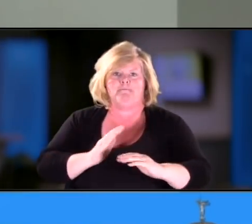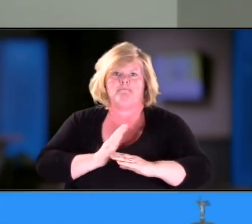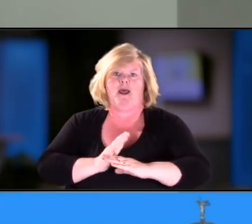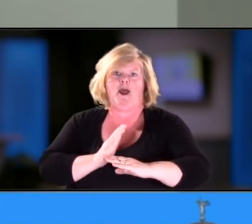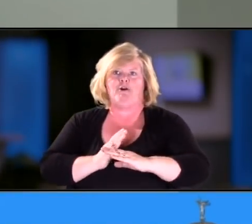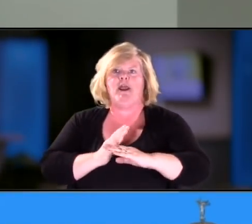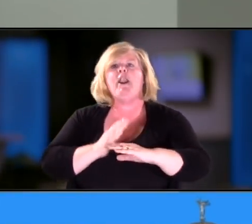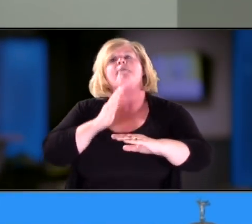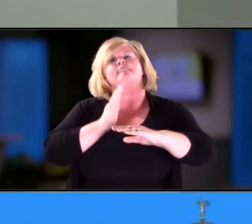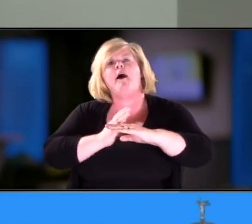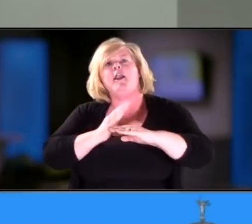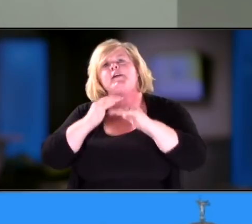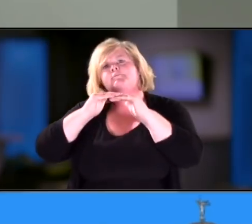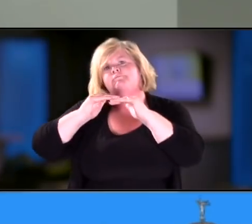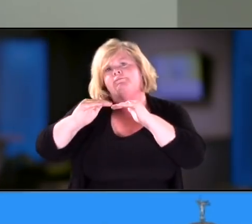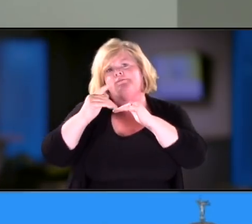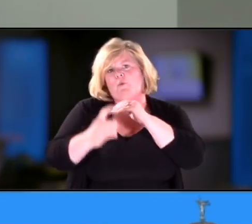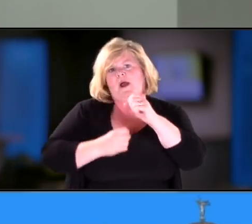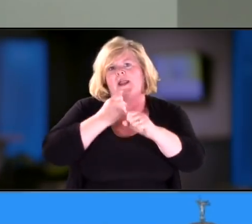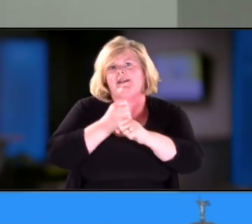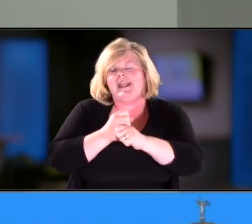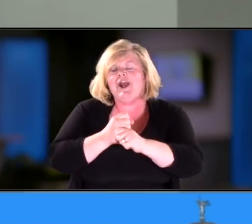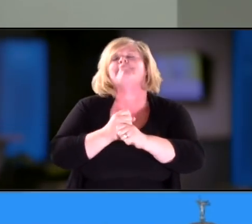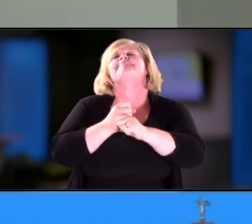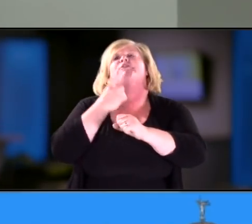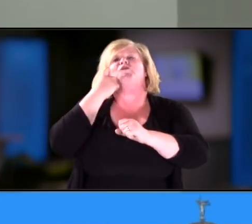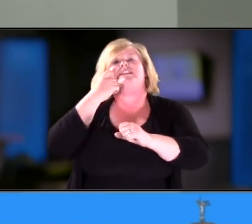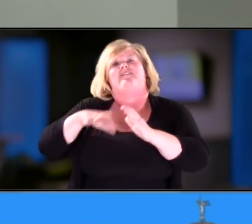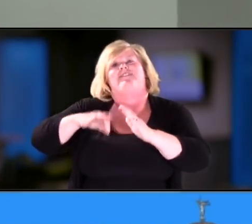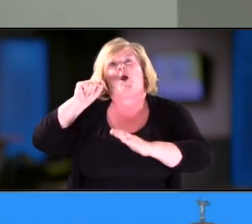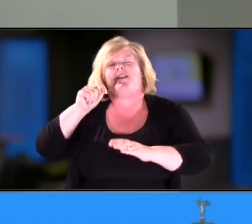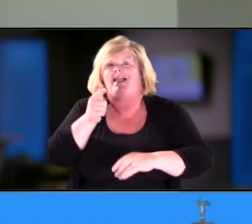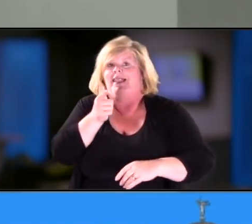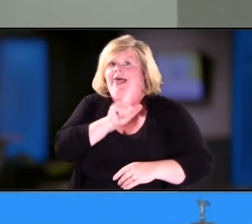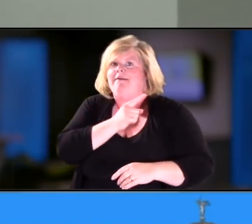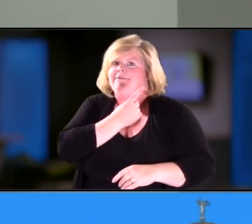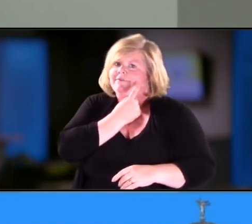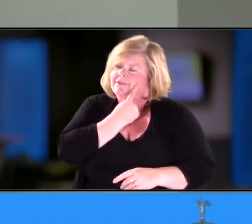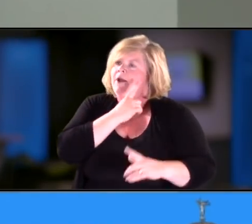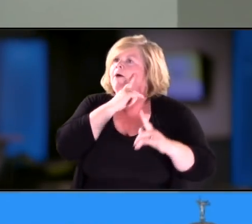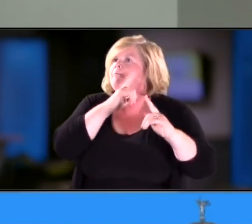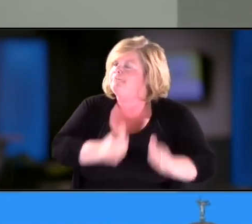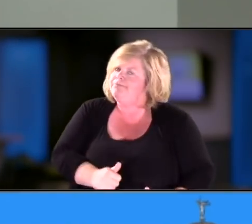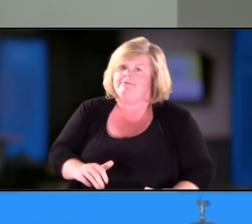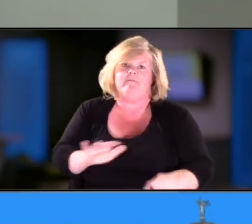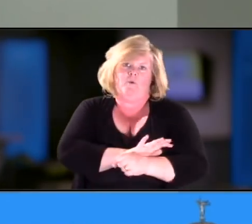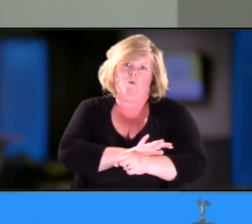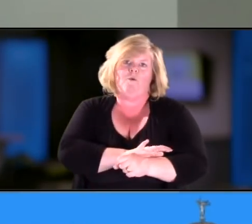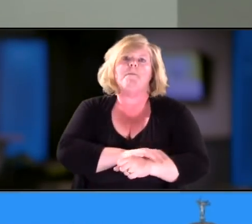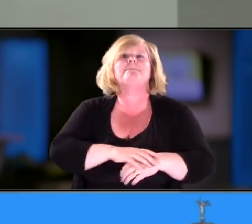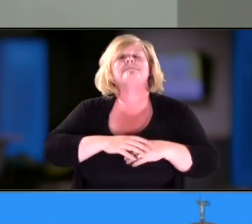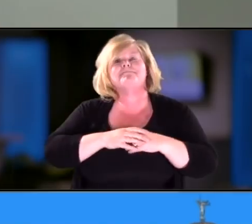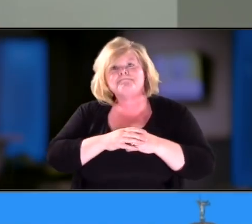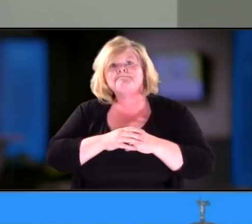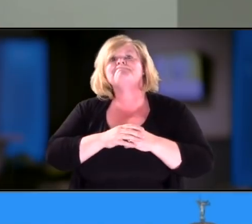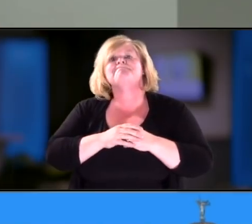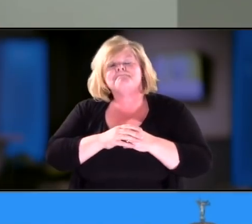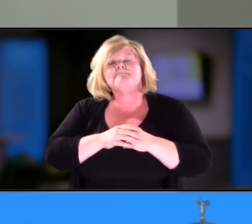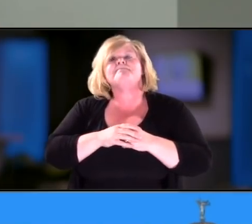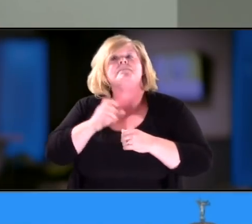She was stable at that for a year and we just found out she is profoundly deaf in her left ear. So, she will..